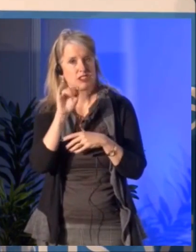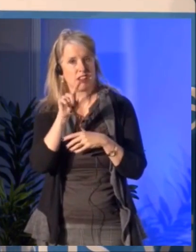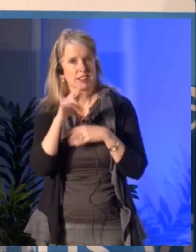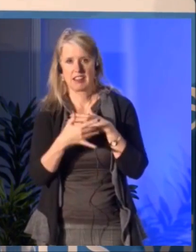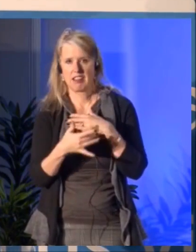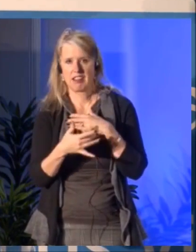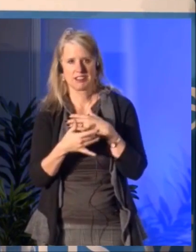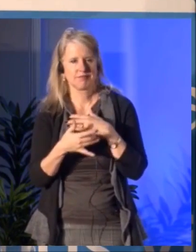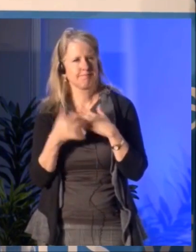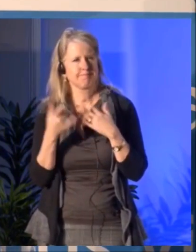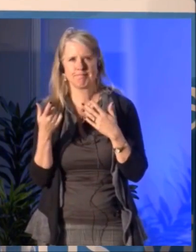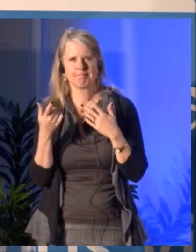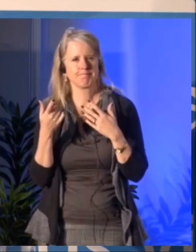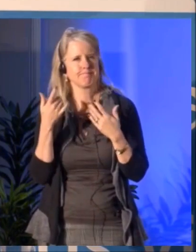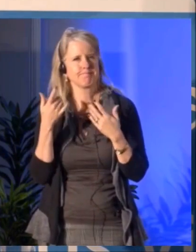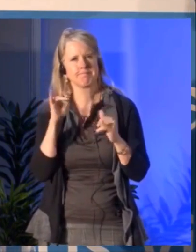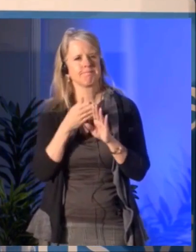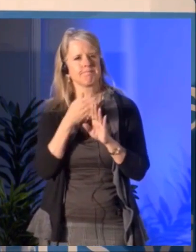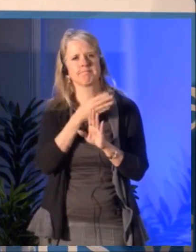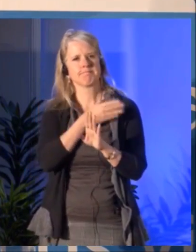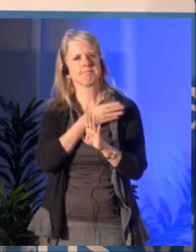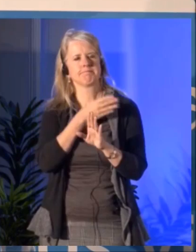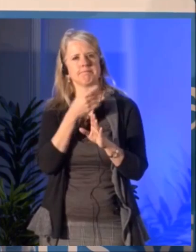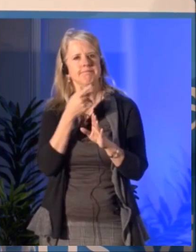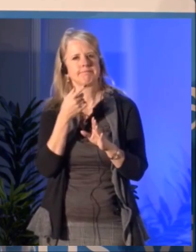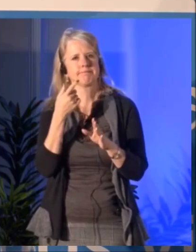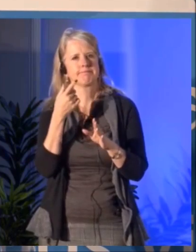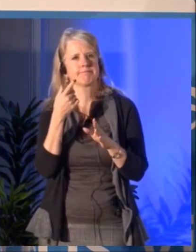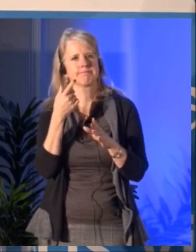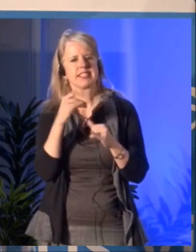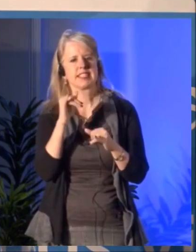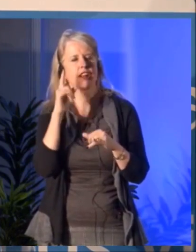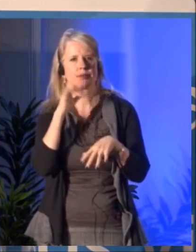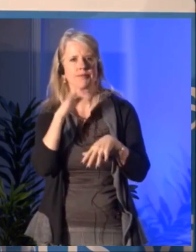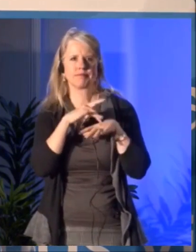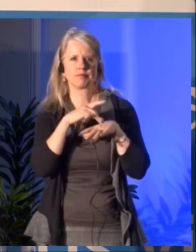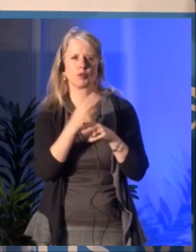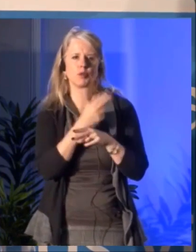enhanced reality, artificial intelligence.